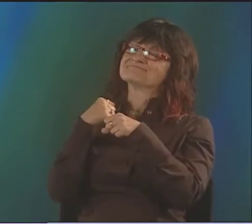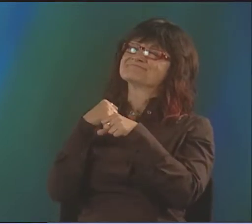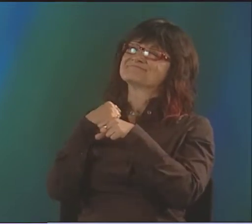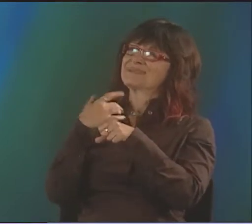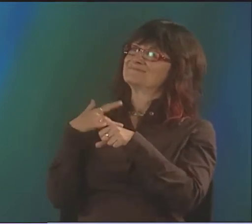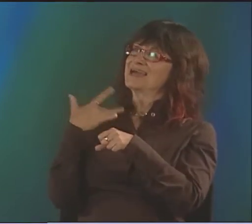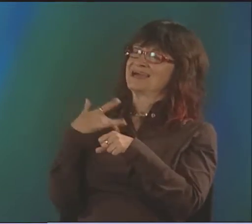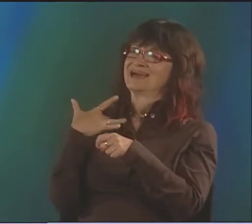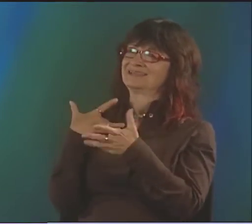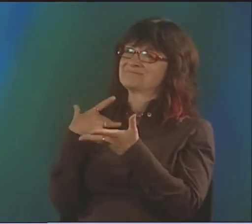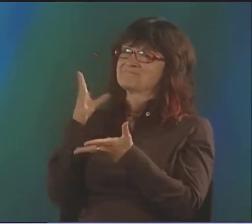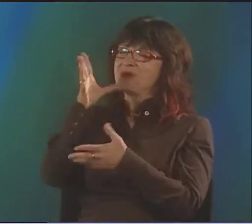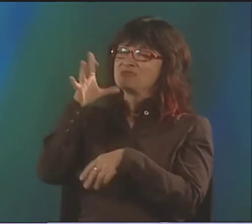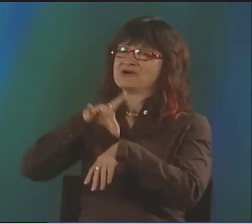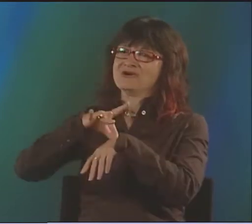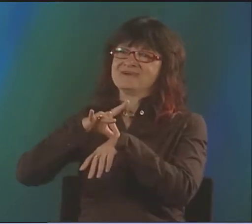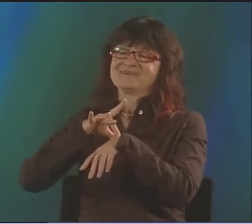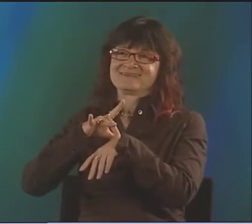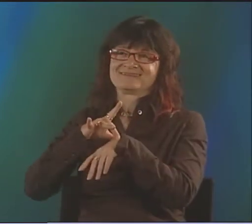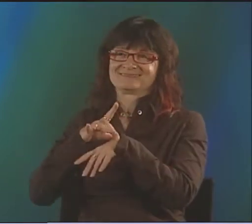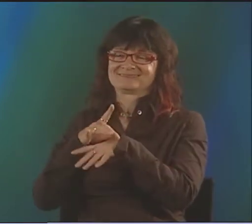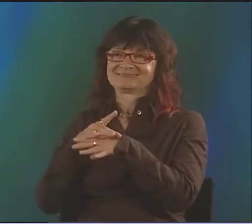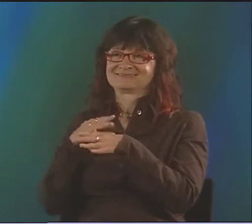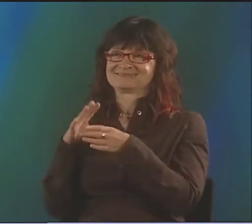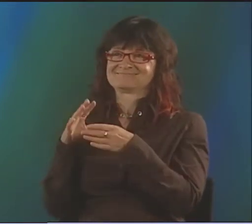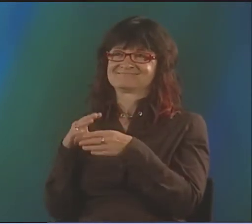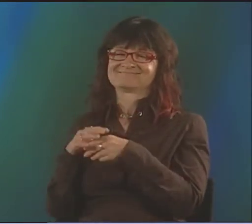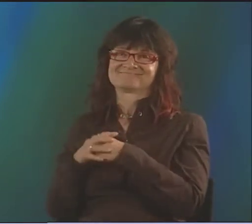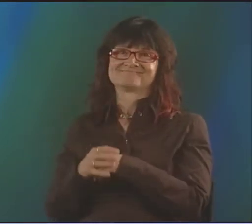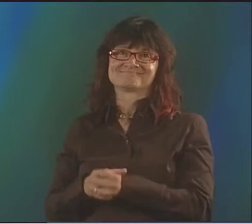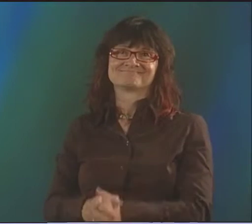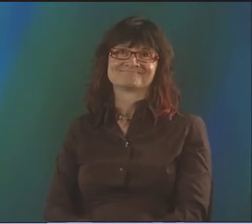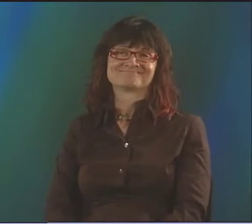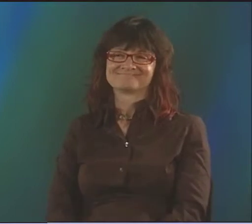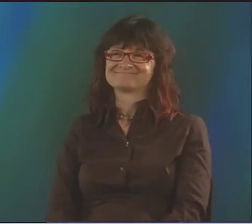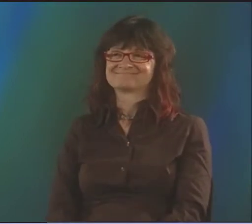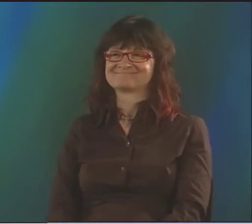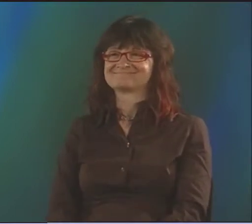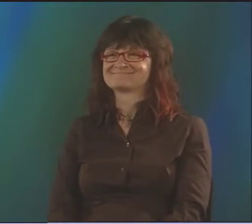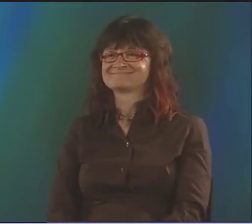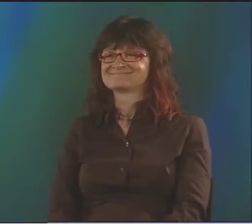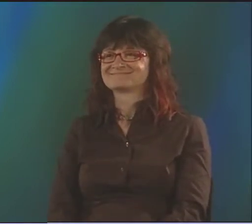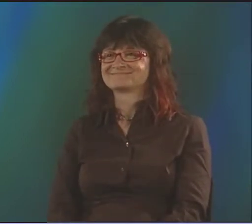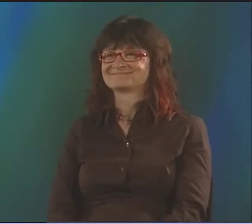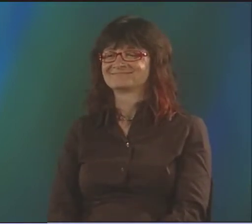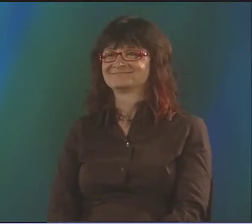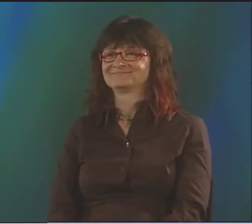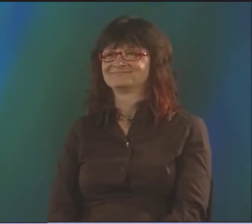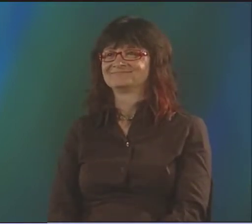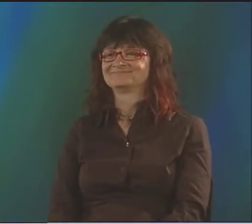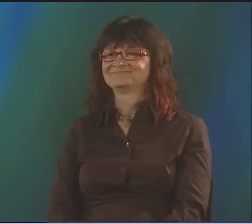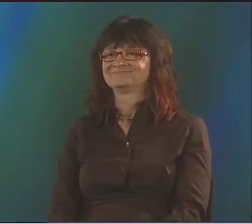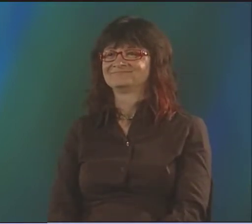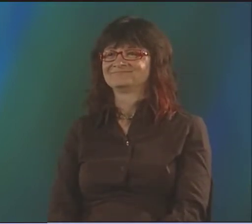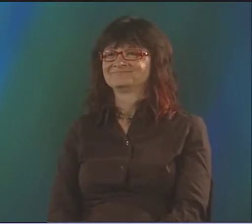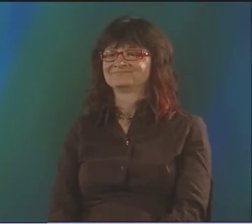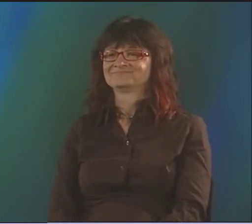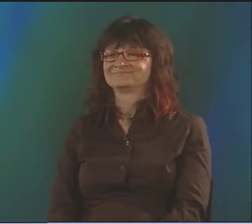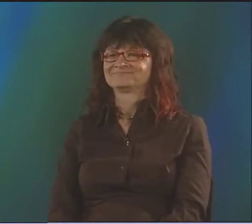AND I WAS TAKING DIFFERENT ELEMENTS OF NATURE AND PUTTING THEM TOGETHER, REALLY FOCUSING ON THE IDEA OF MOTHER EARTH.